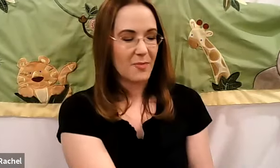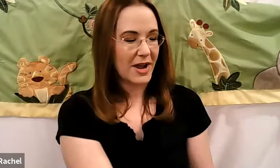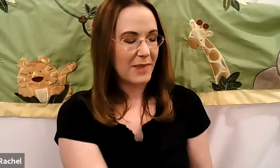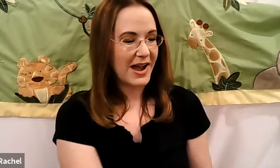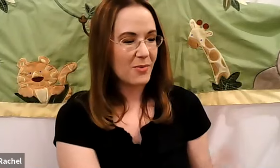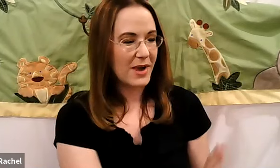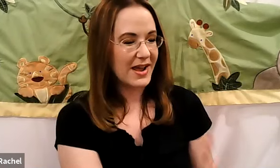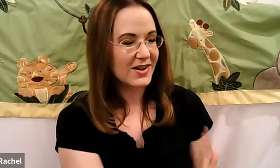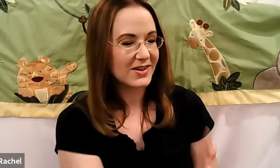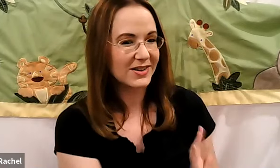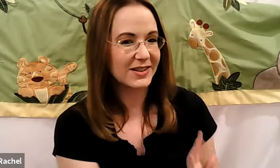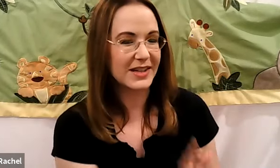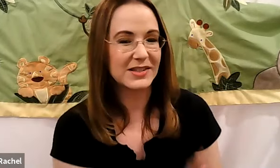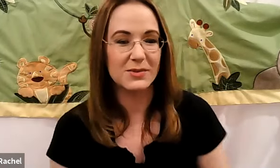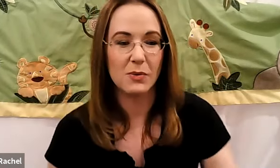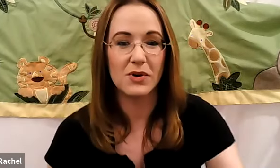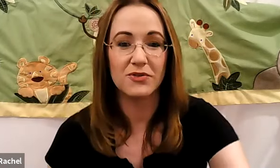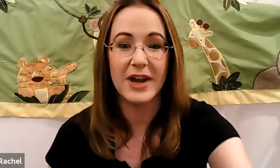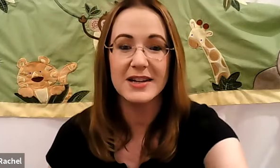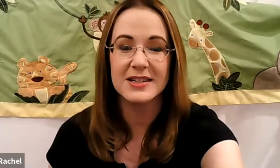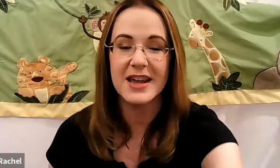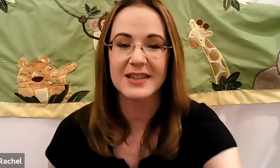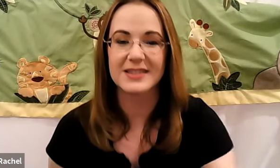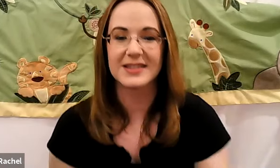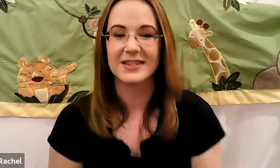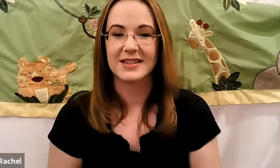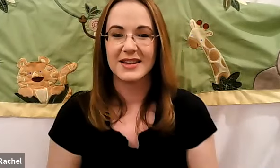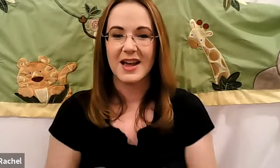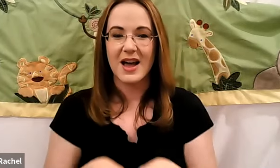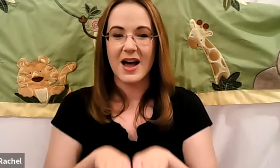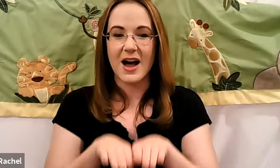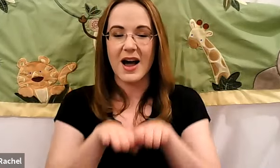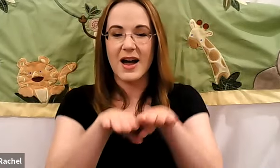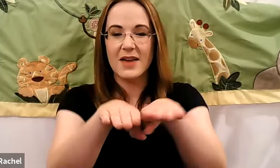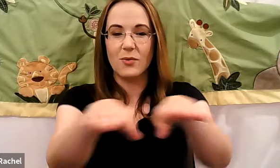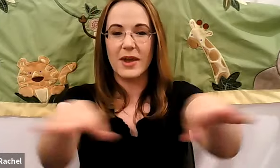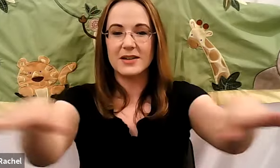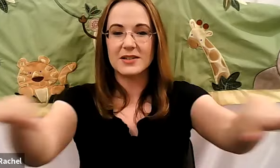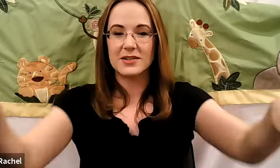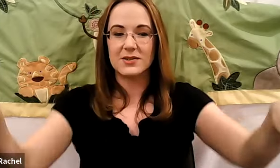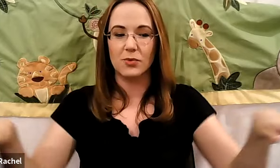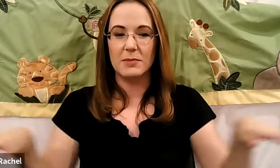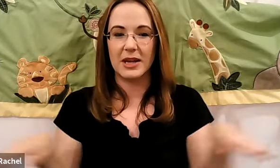Rachel: Bye bye. Well, let's see what we'll find next I went swimming